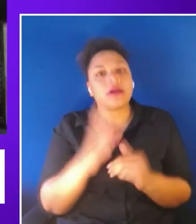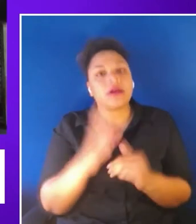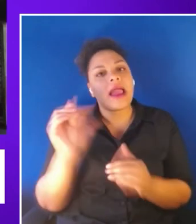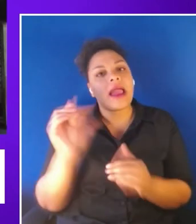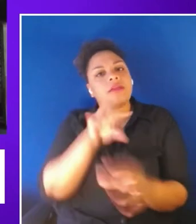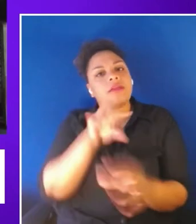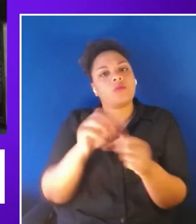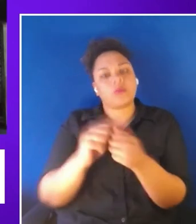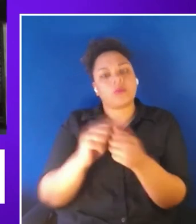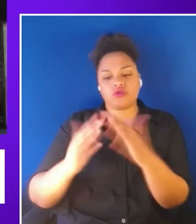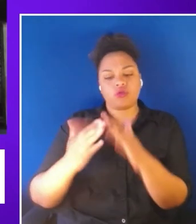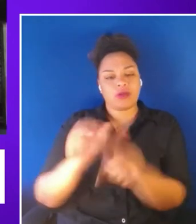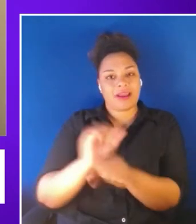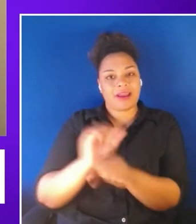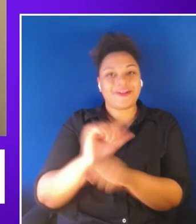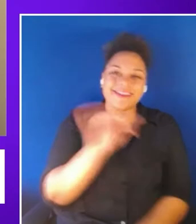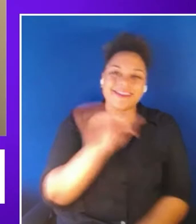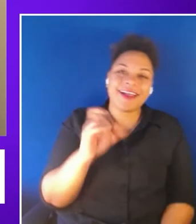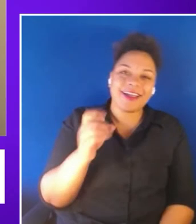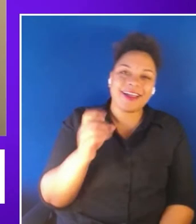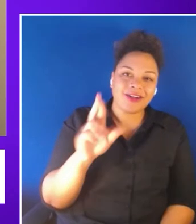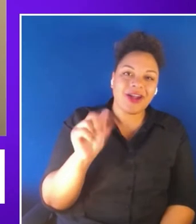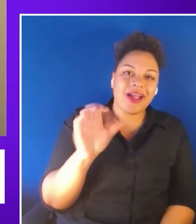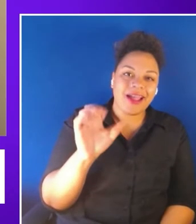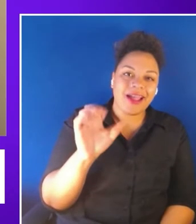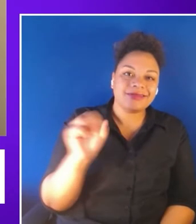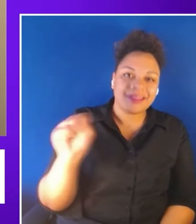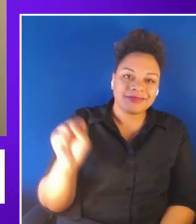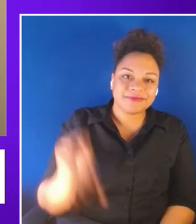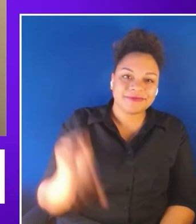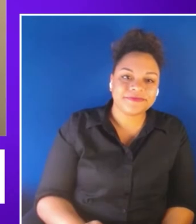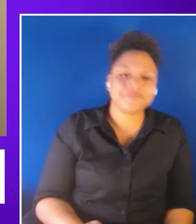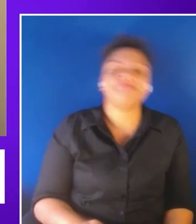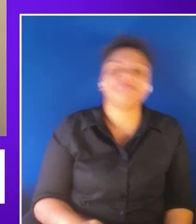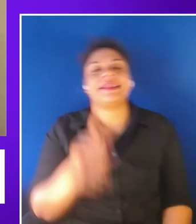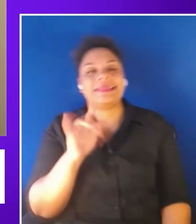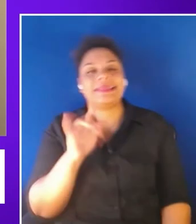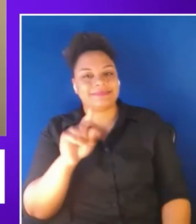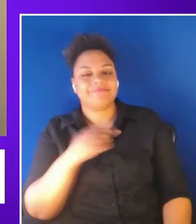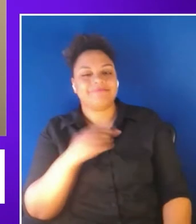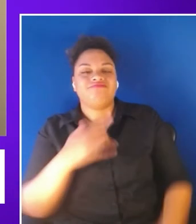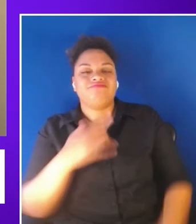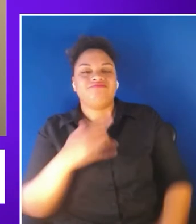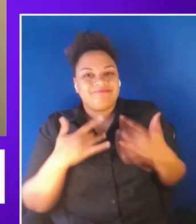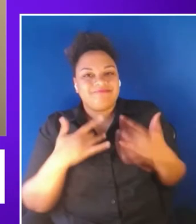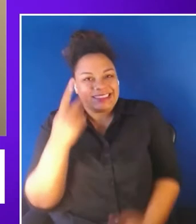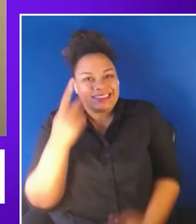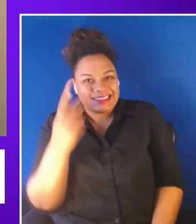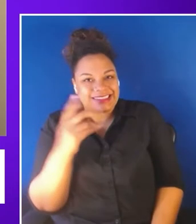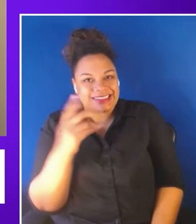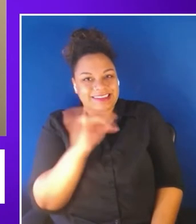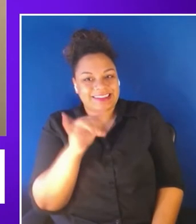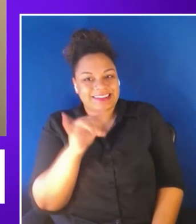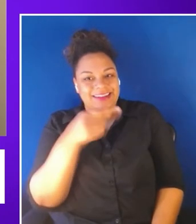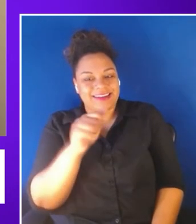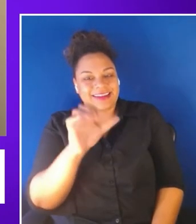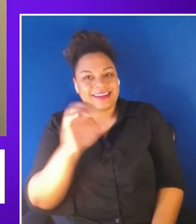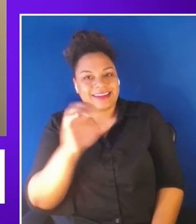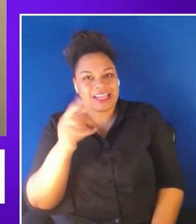like XR Access we're so excited to see enterprises like Accenture adopting XR with inclusion in mind.